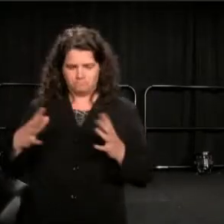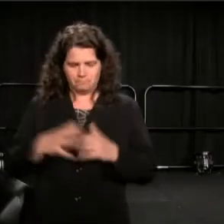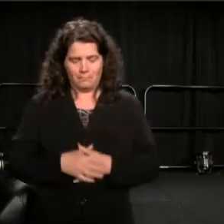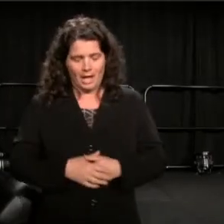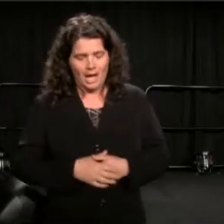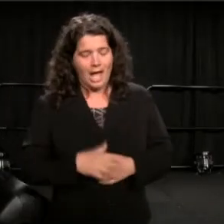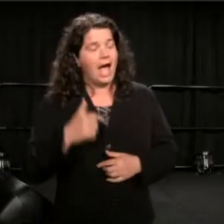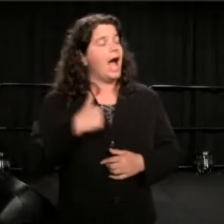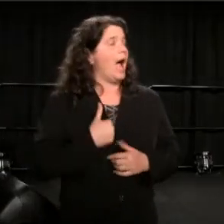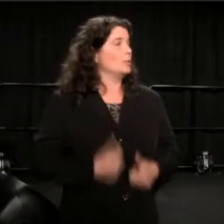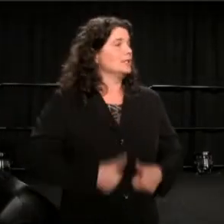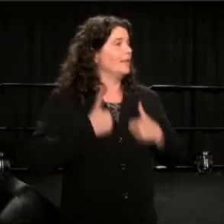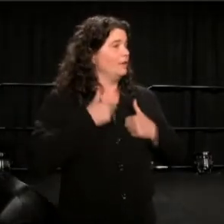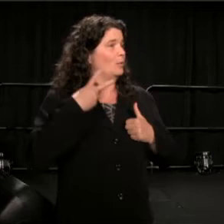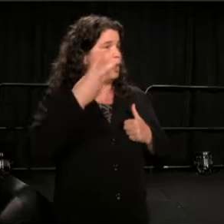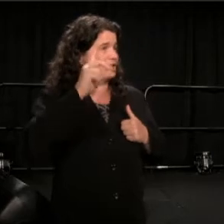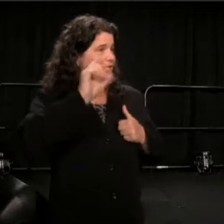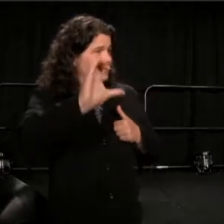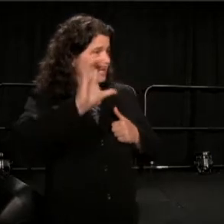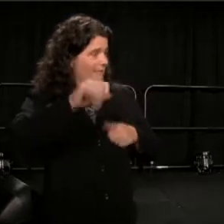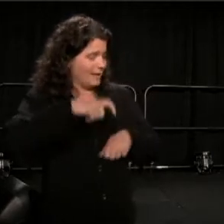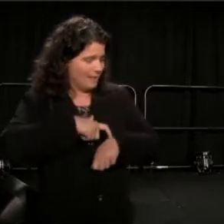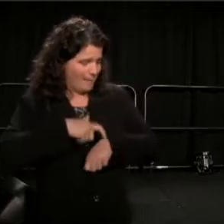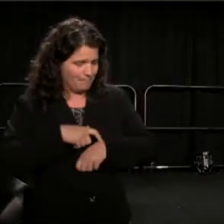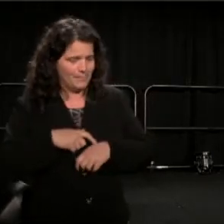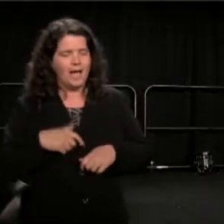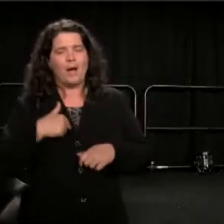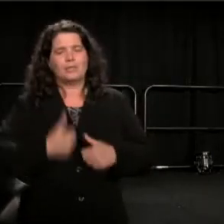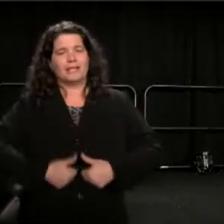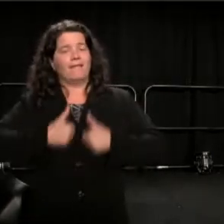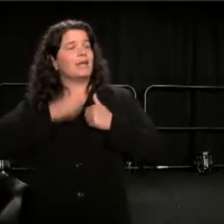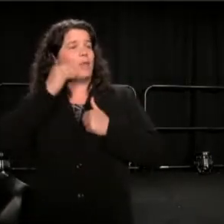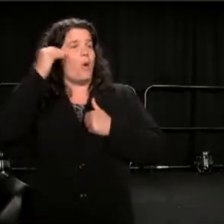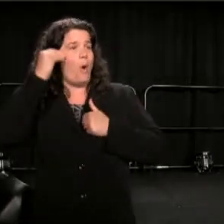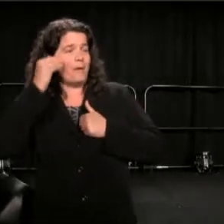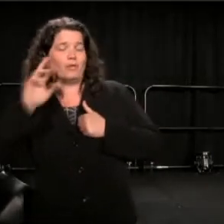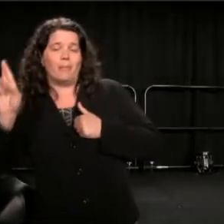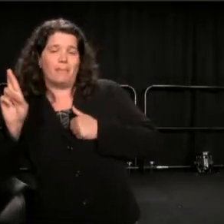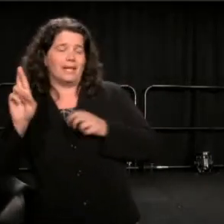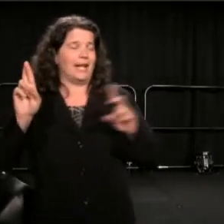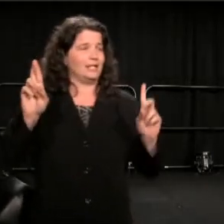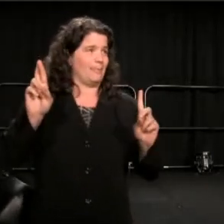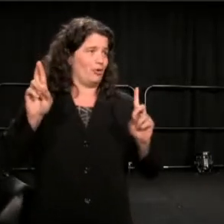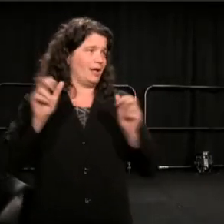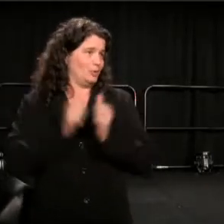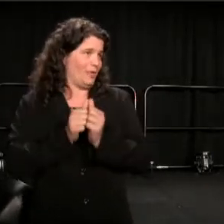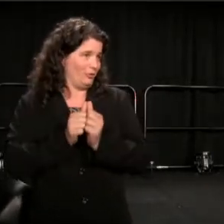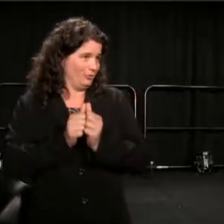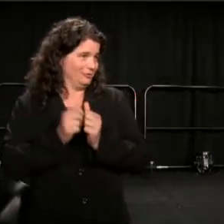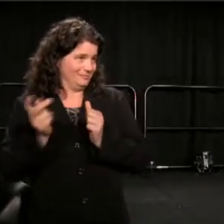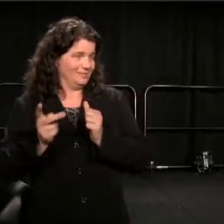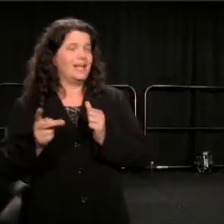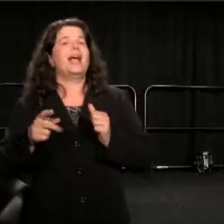a republican congressman; in the kitchen, there a little sticker that says, "The road to hell is paved with republicans."